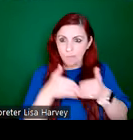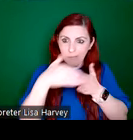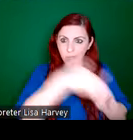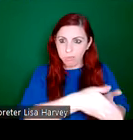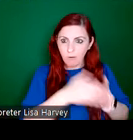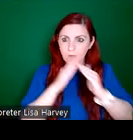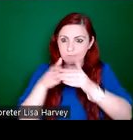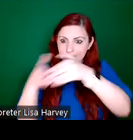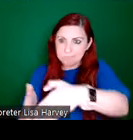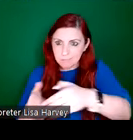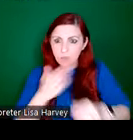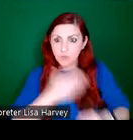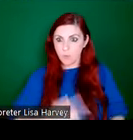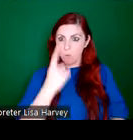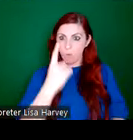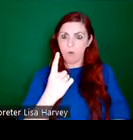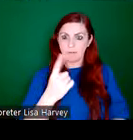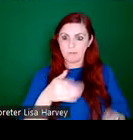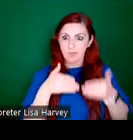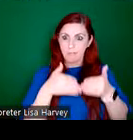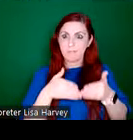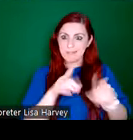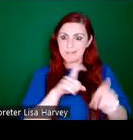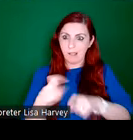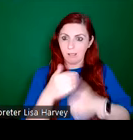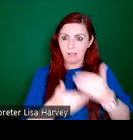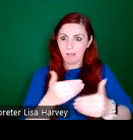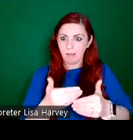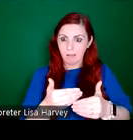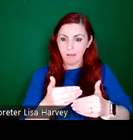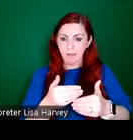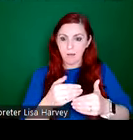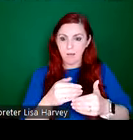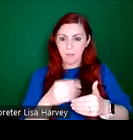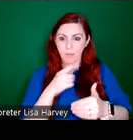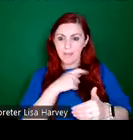apart from one and the story goes that this surviving the survivors are the